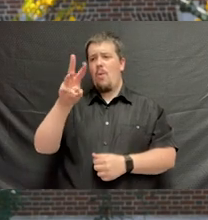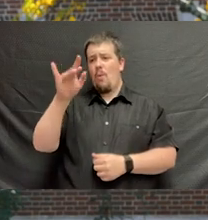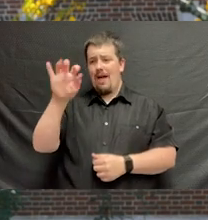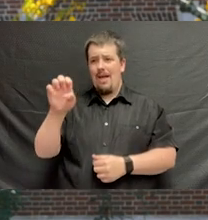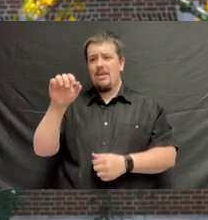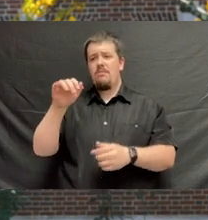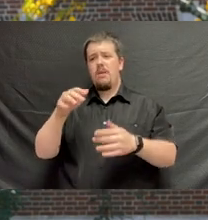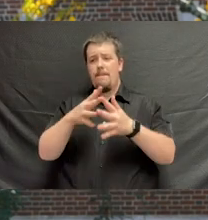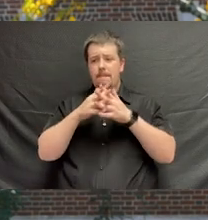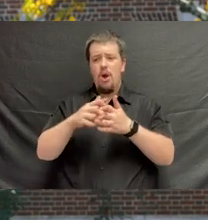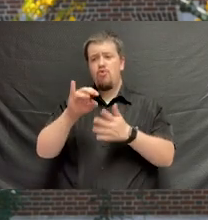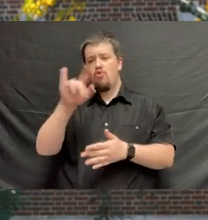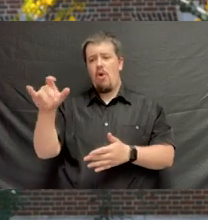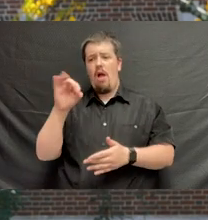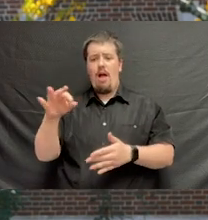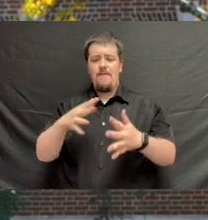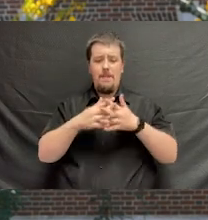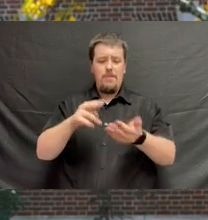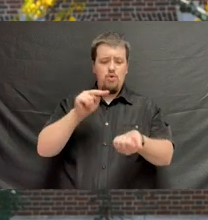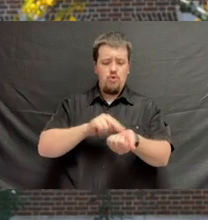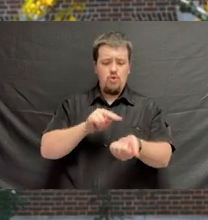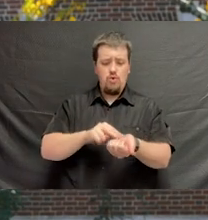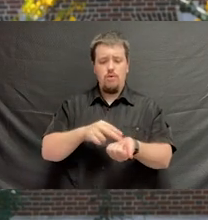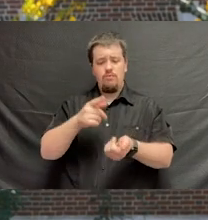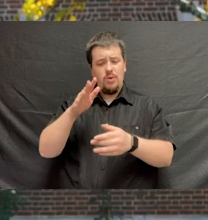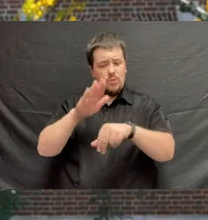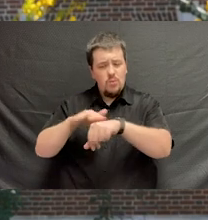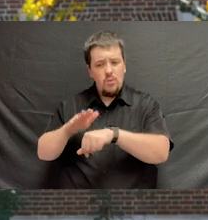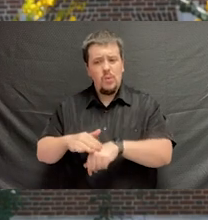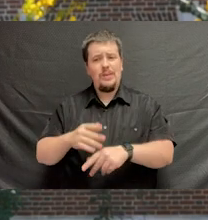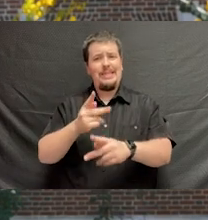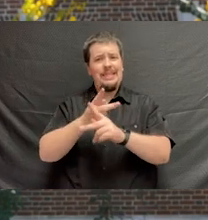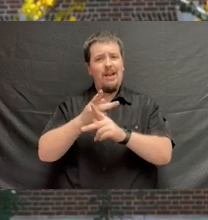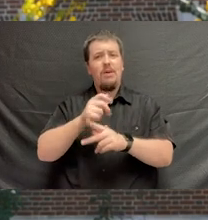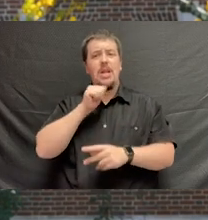of the American nurse discuss the energy model to warn against clinical and personal burnout.